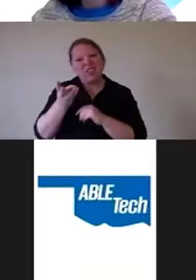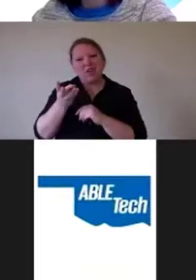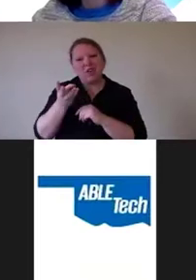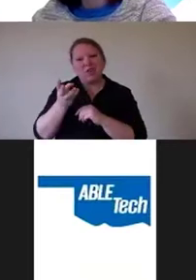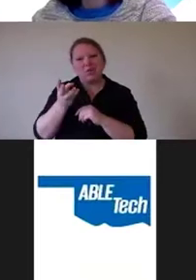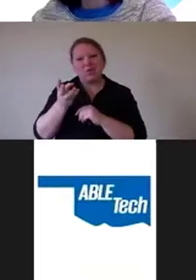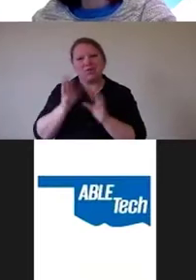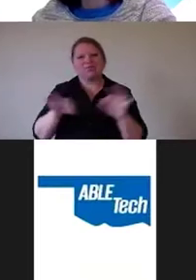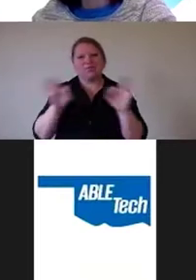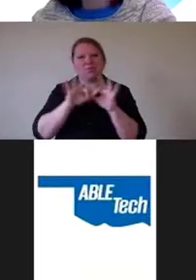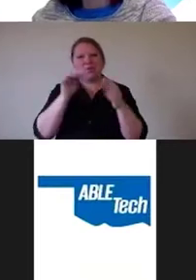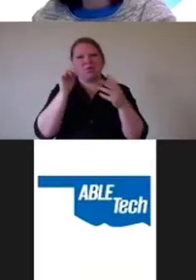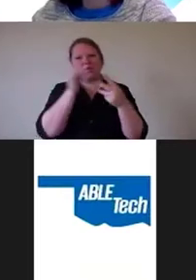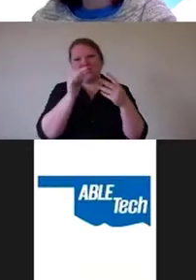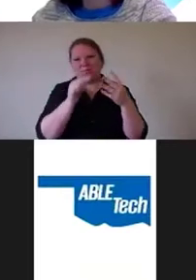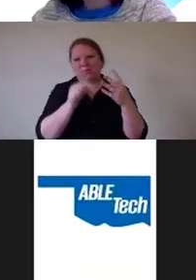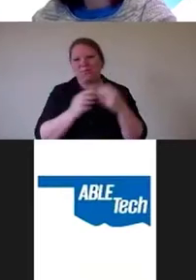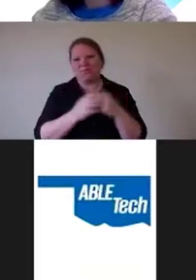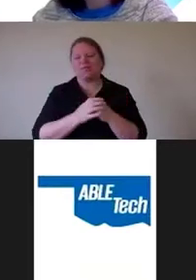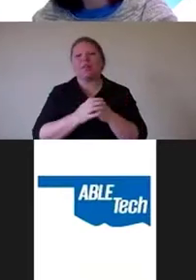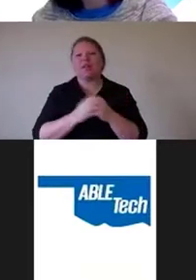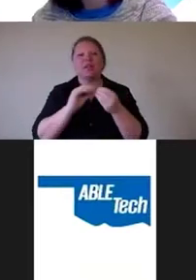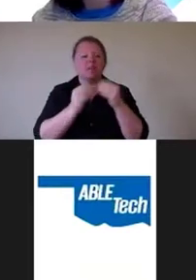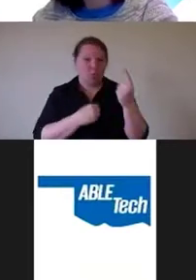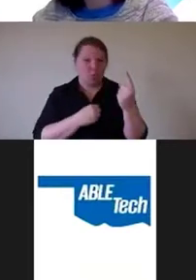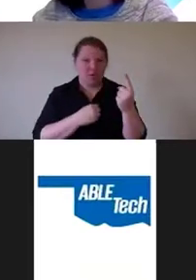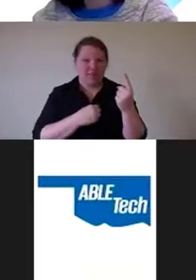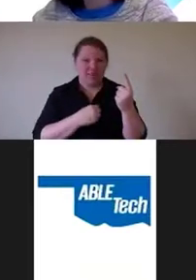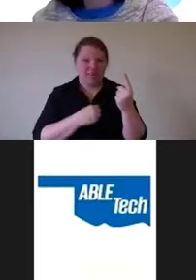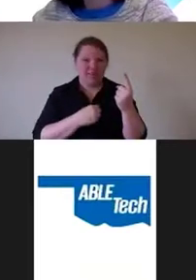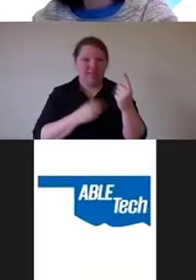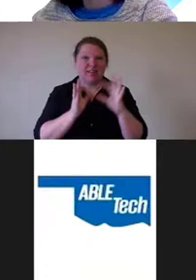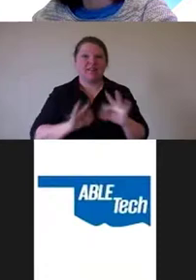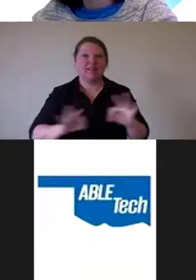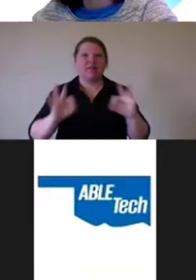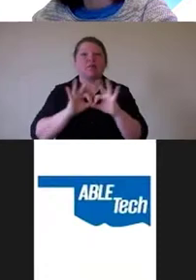which is, number one, you need to have employees with disabilities.